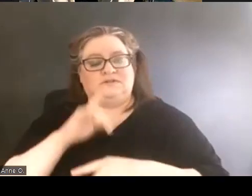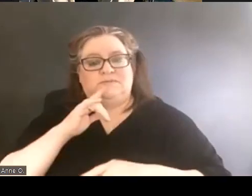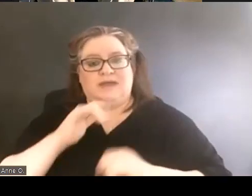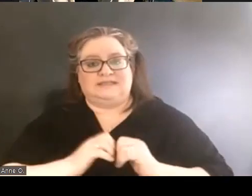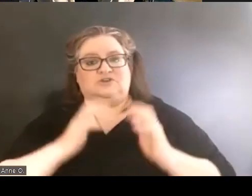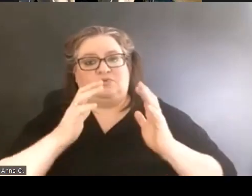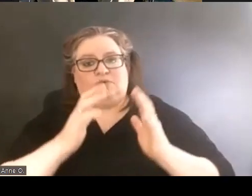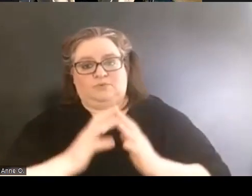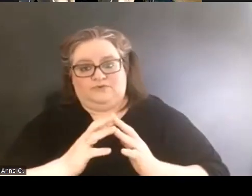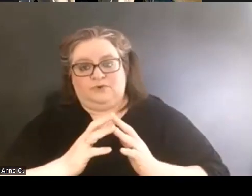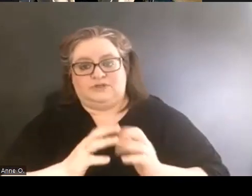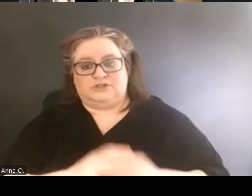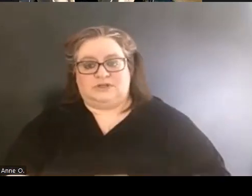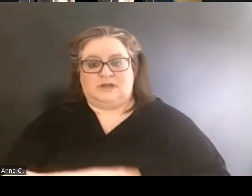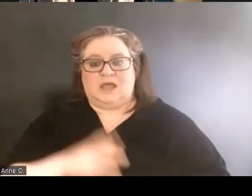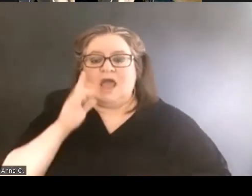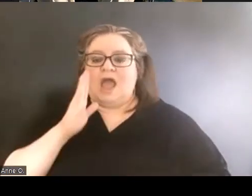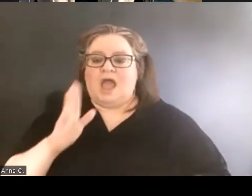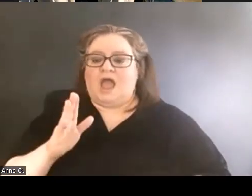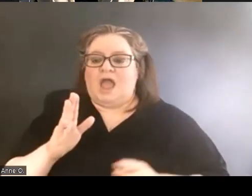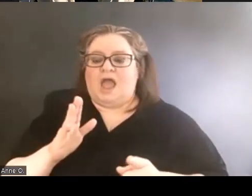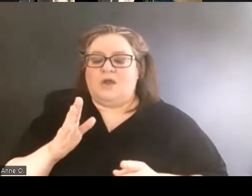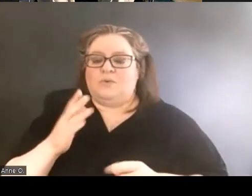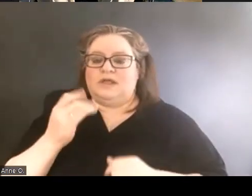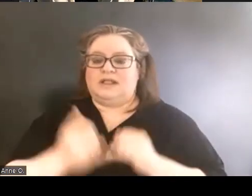I'm going to end with sharing